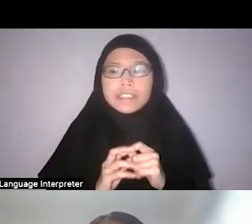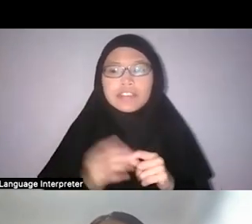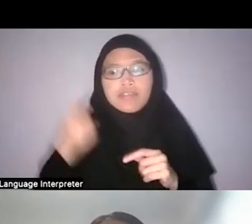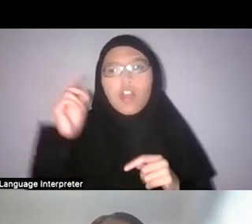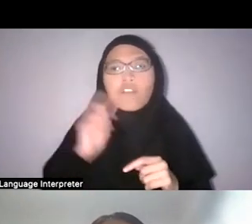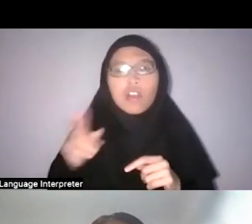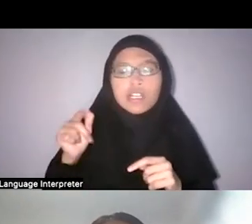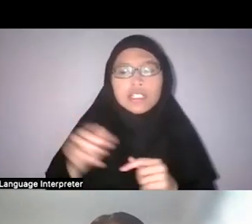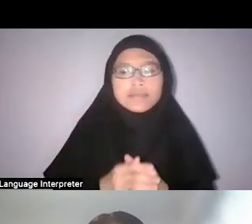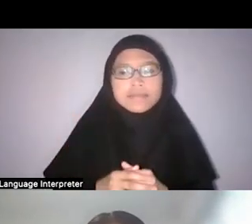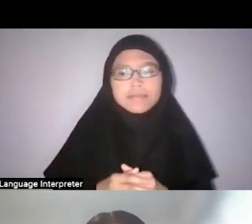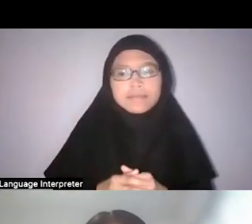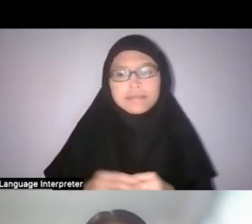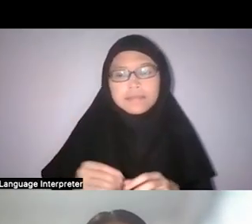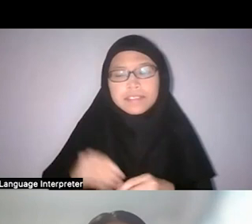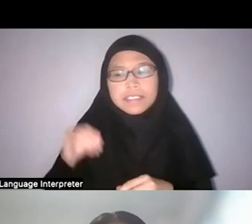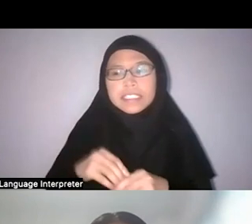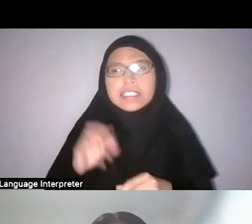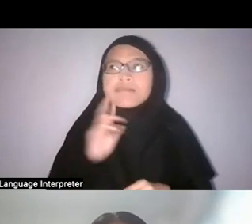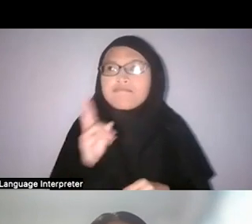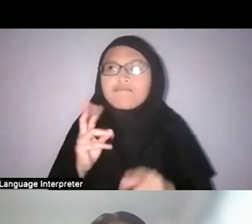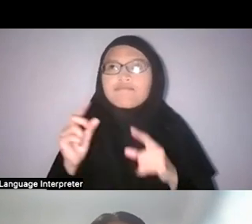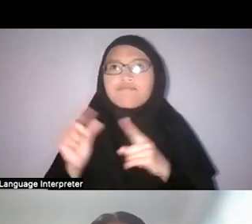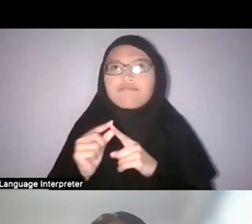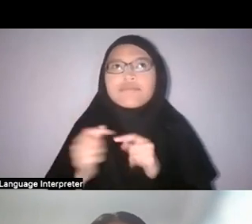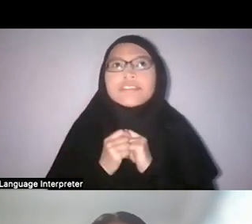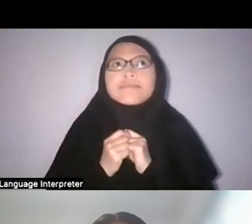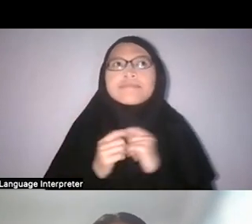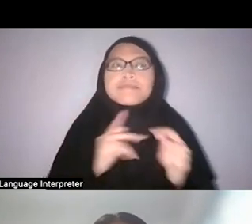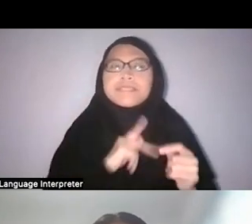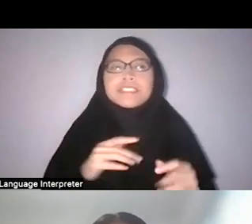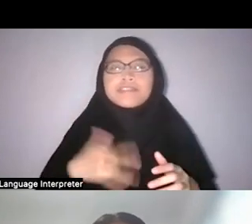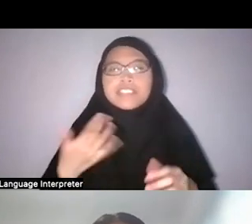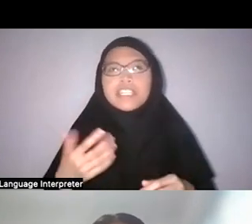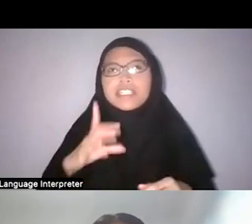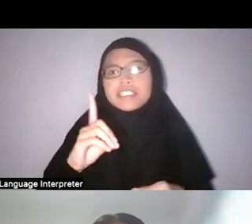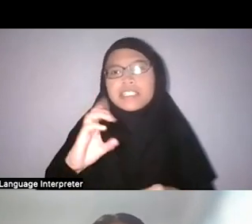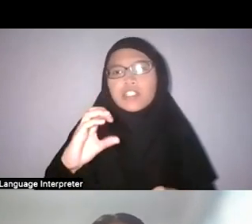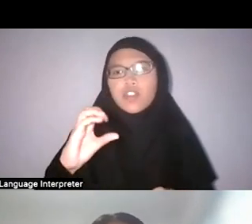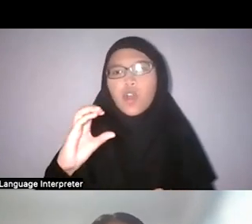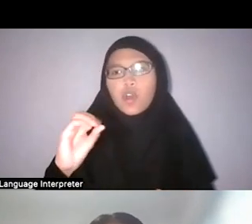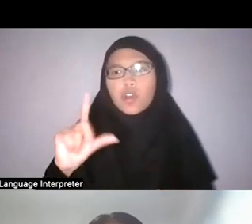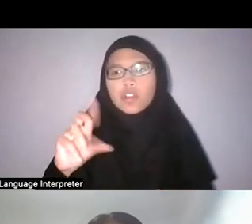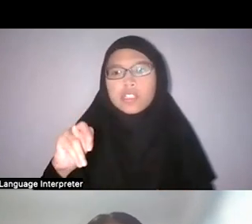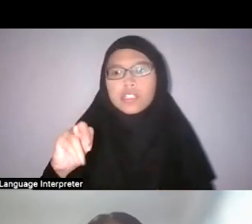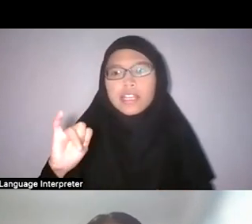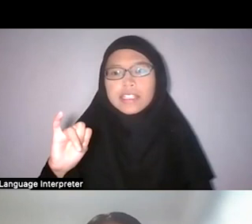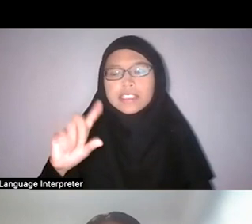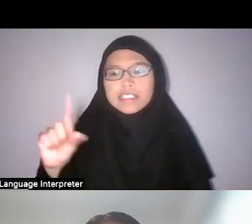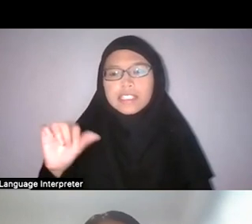in her very personal terms, decolonisation really means taking back the orchid